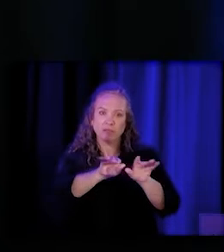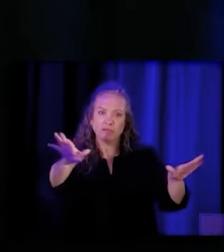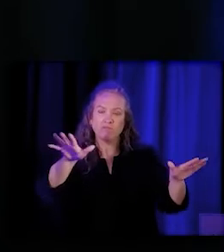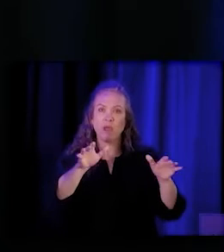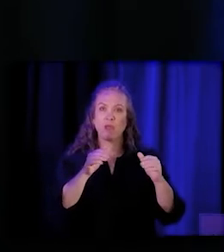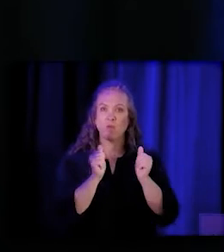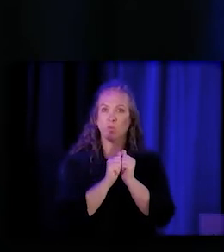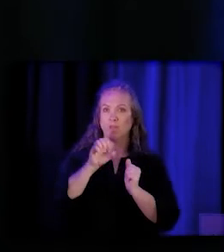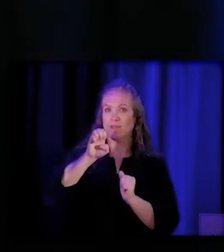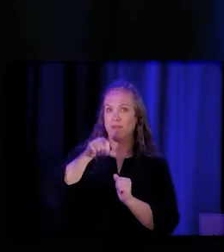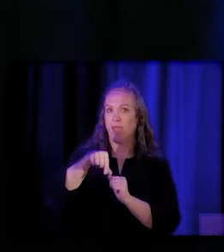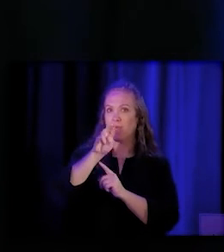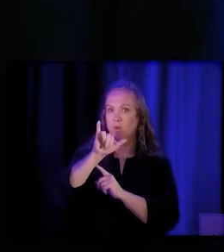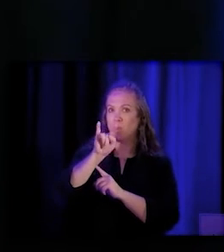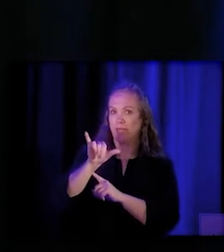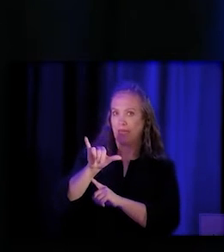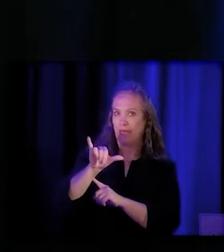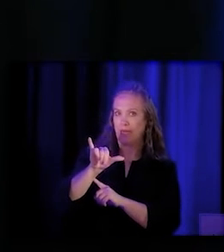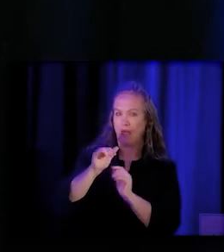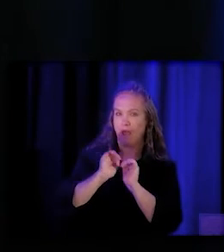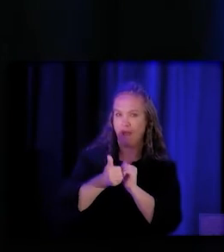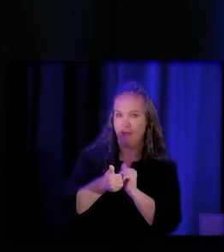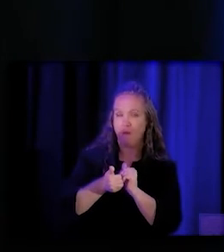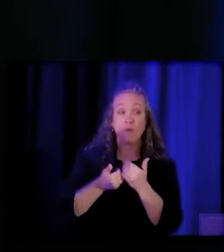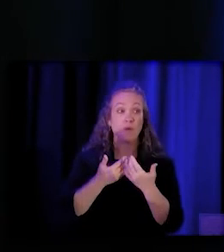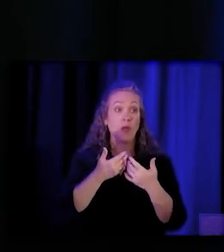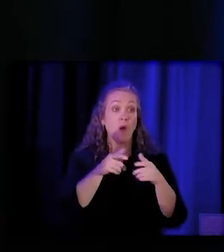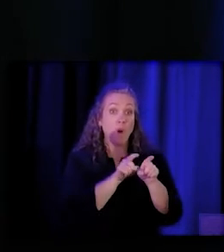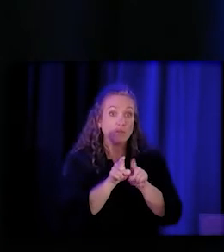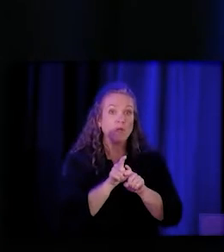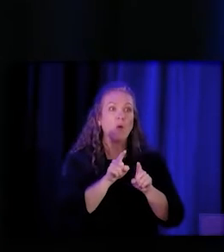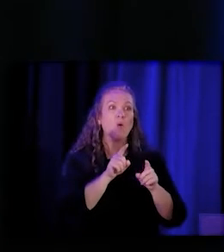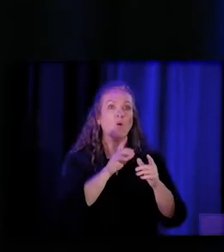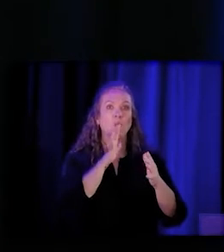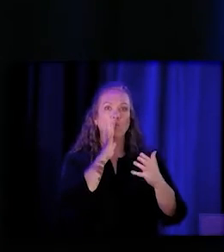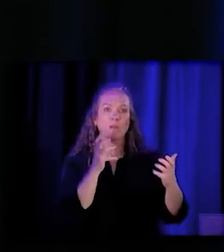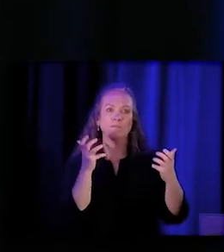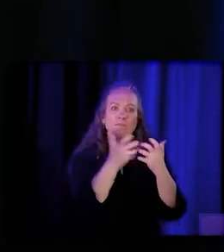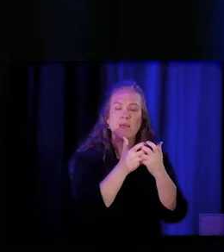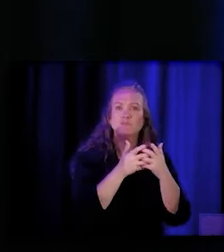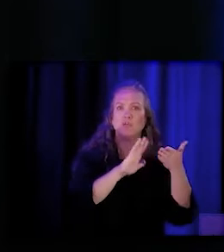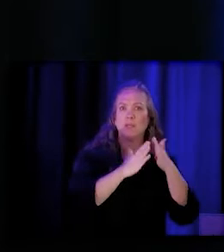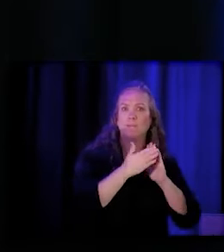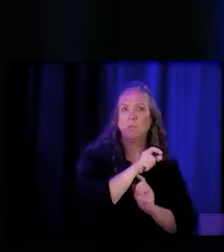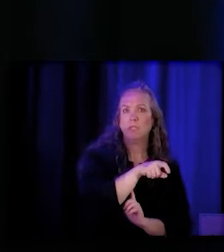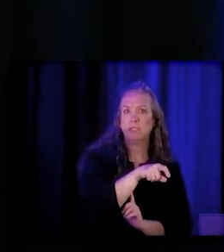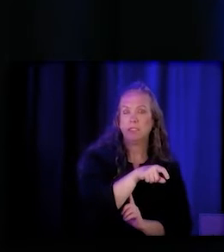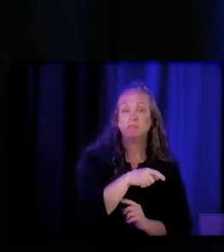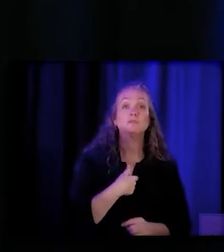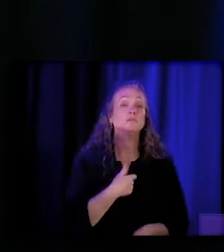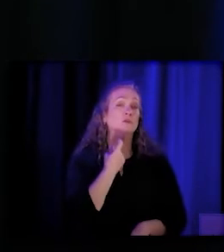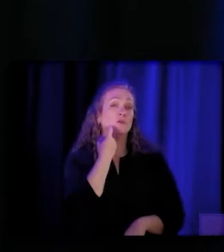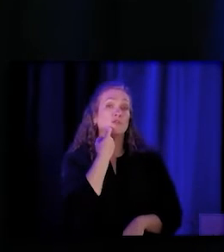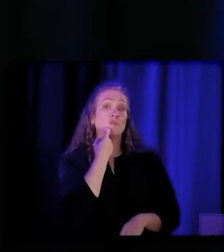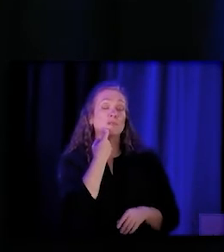and in a way that's responsive to the community's needs. And we recently partnered with Vision y Compromiso,